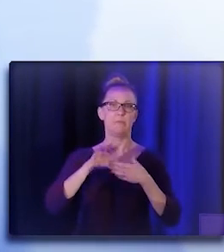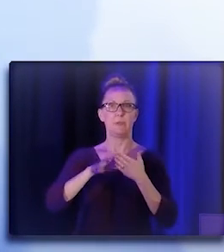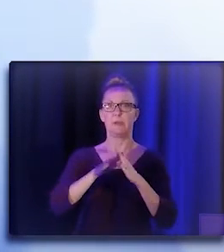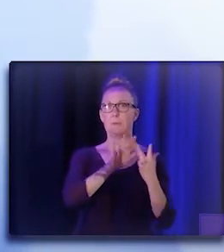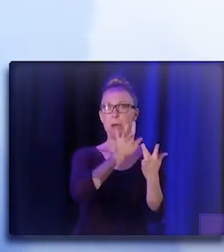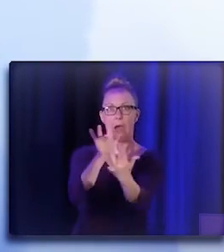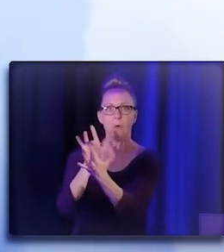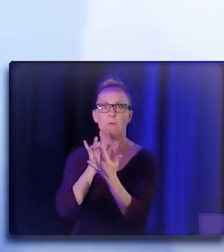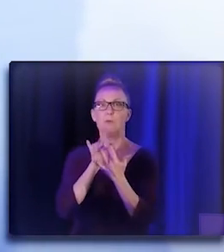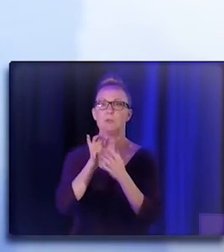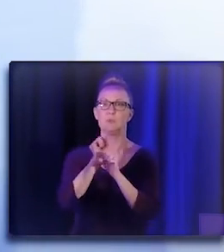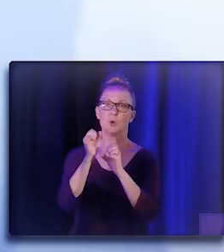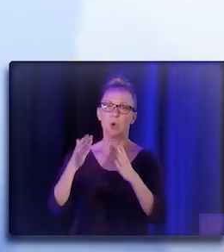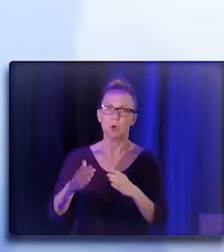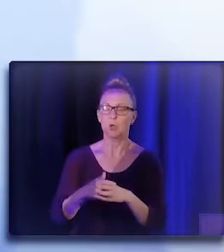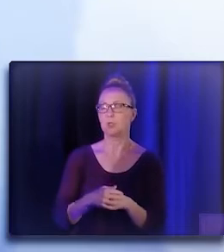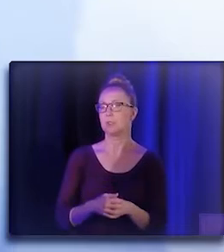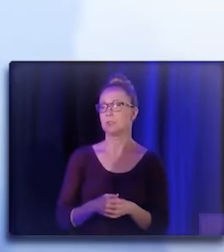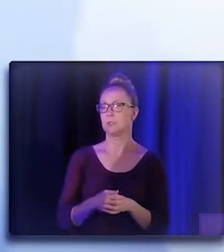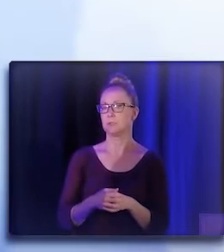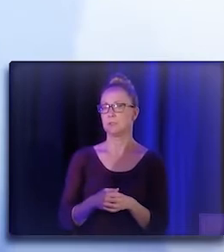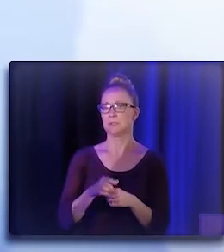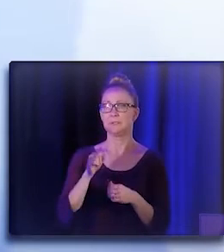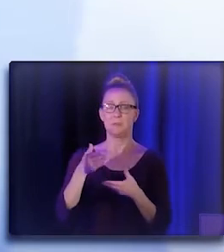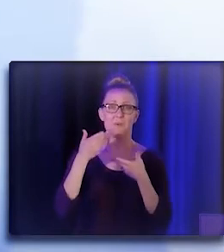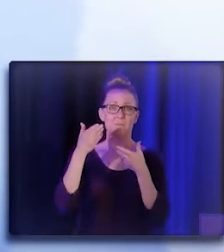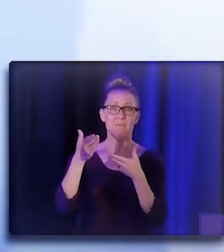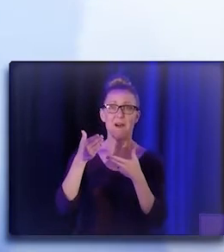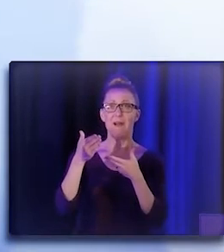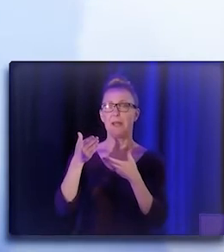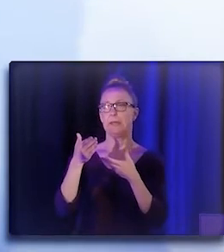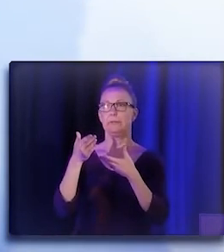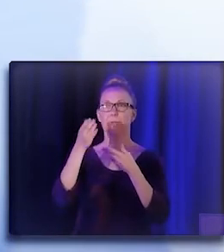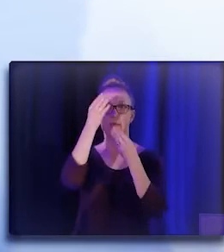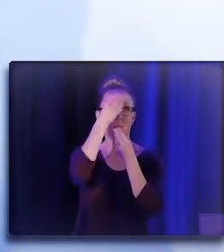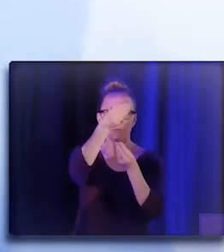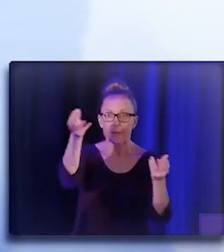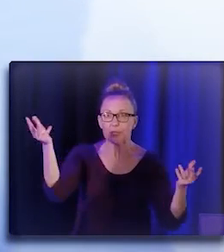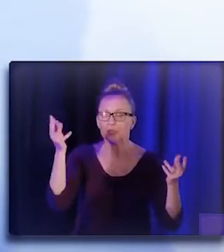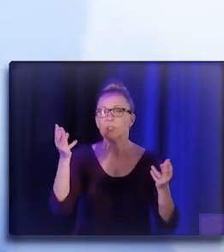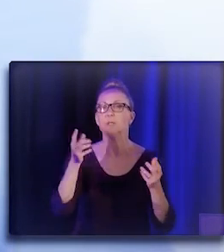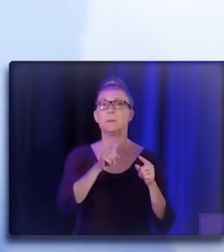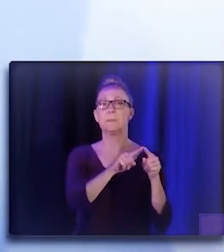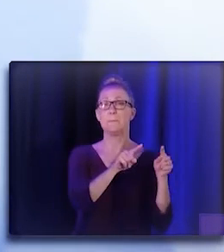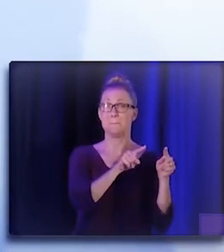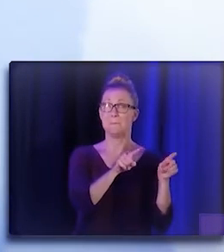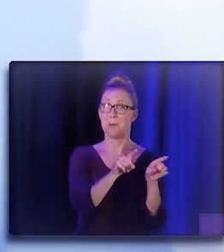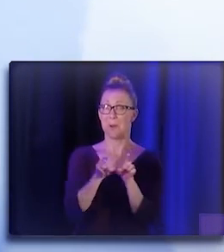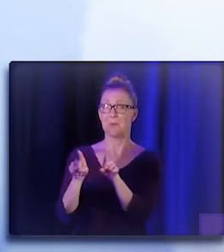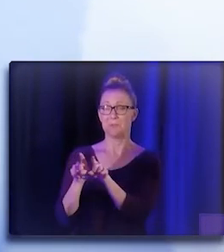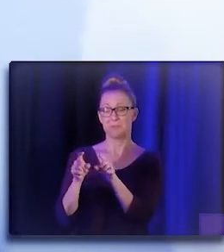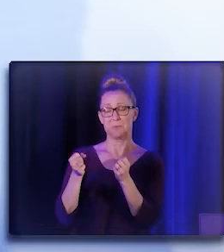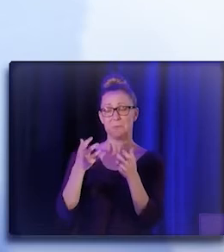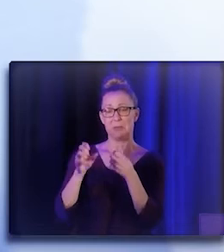They educate, they provide education information. But more than that, in the years that I have been working for El Sol,